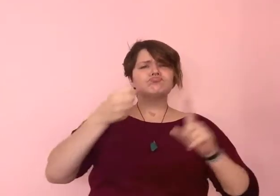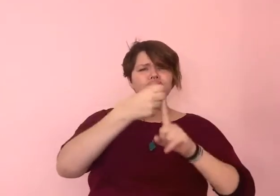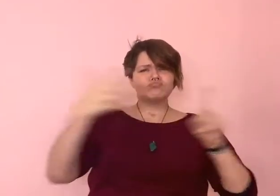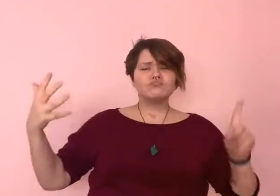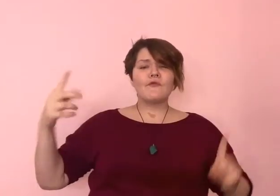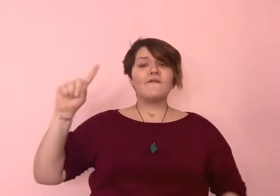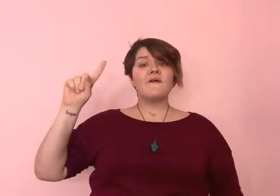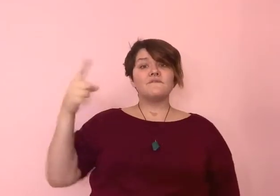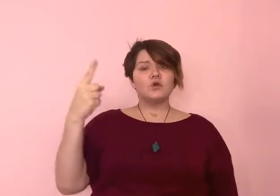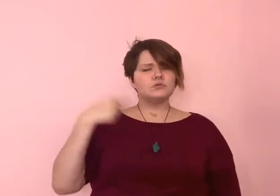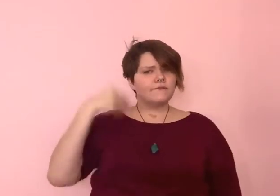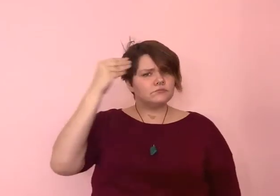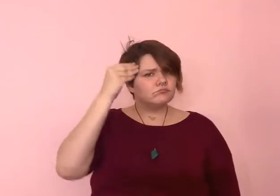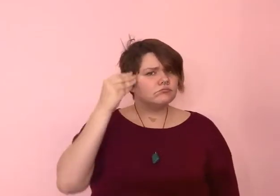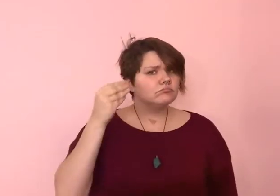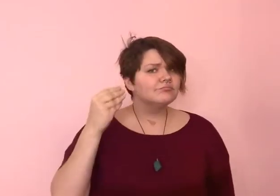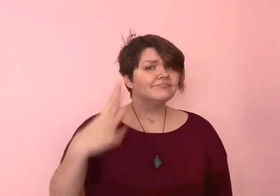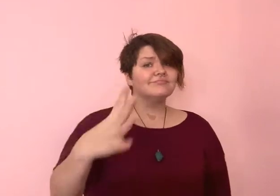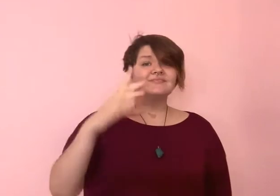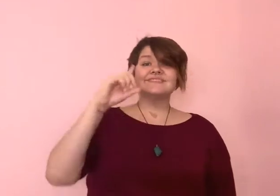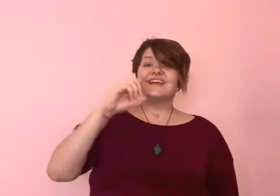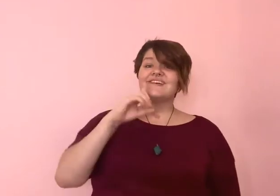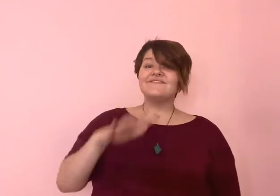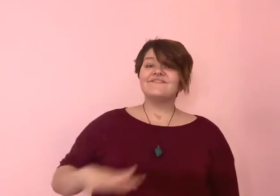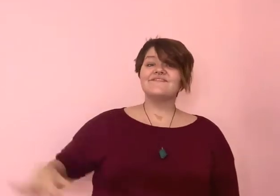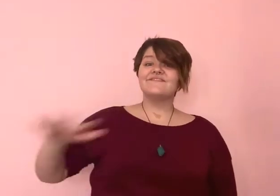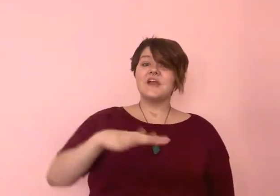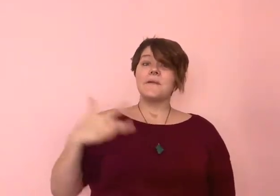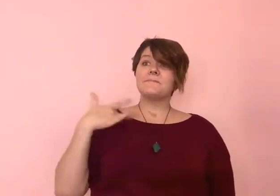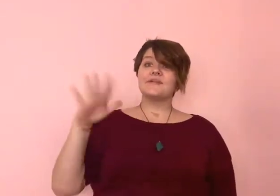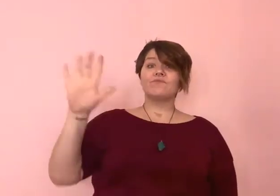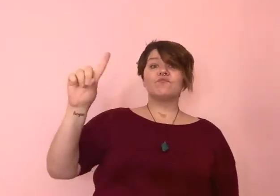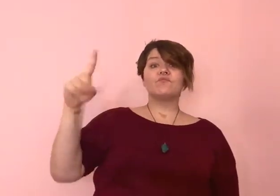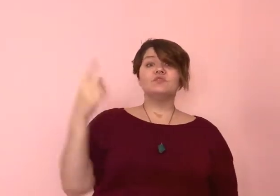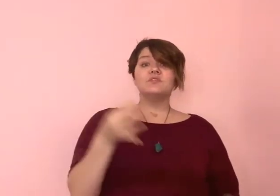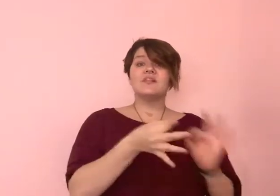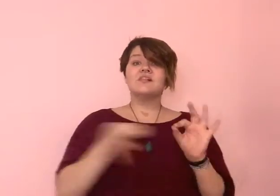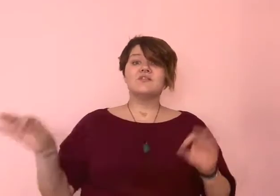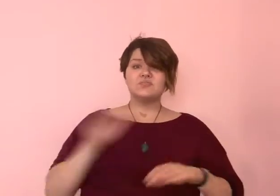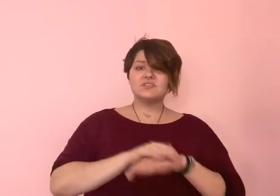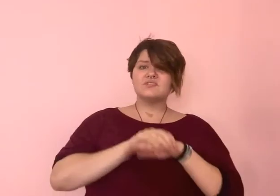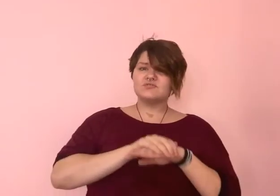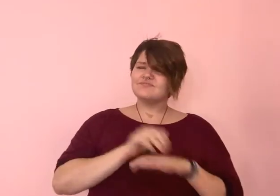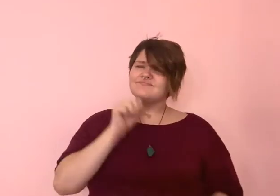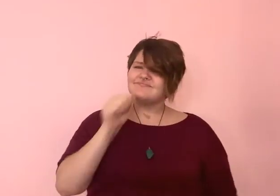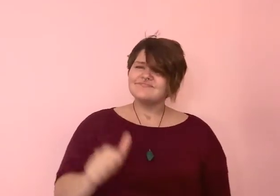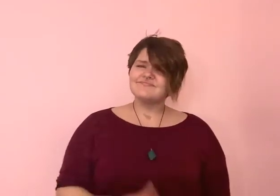First of all, I must mention that many Deaf people’s first language is not English